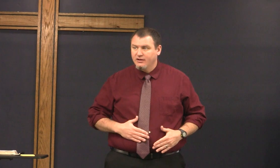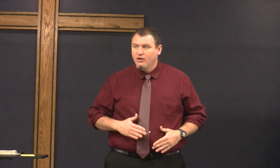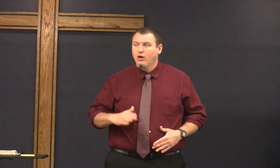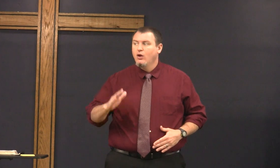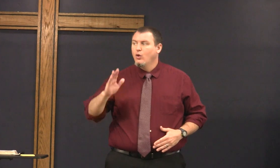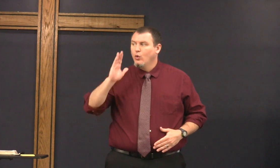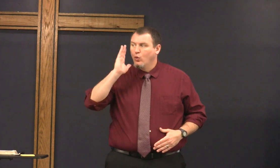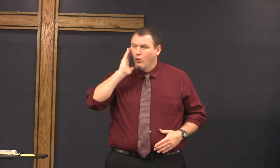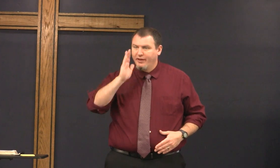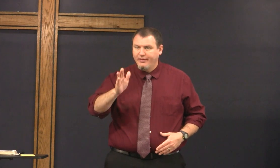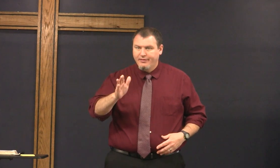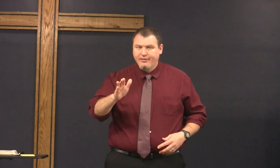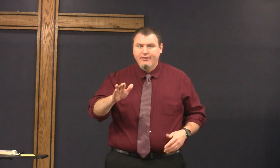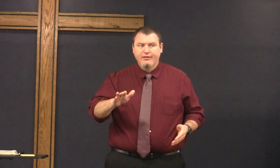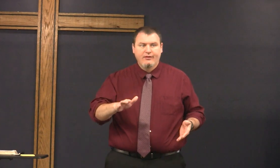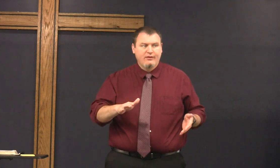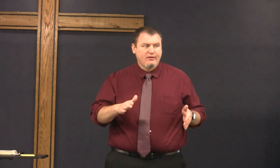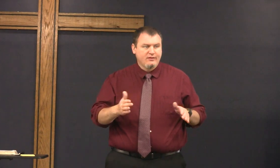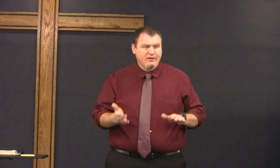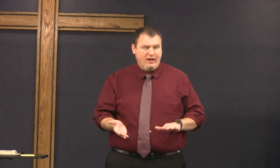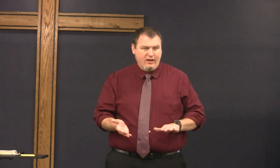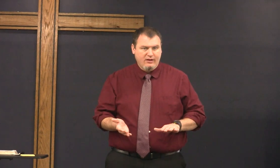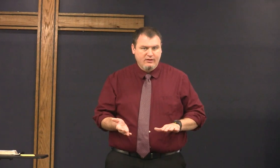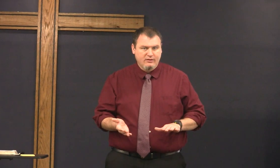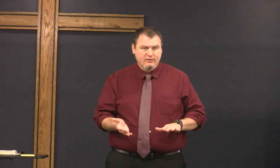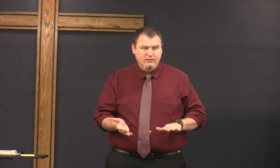your body will die